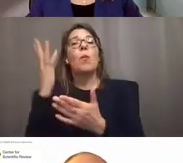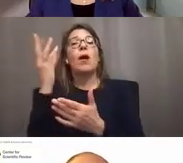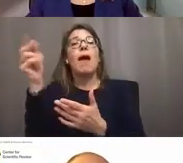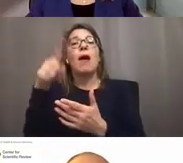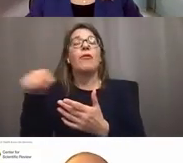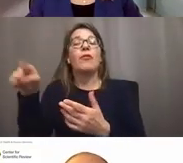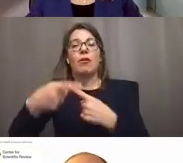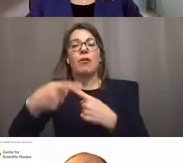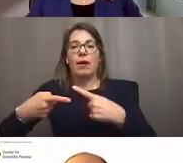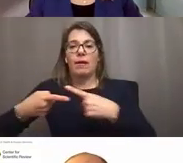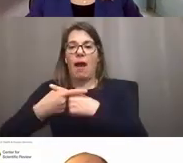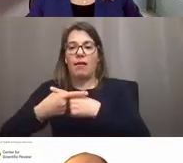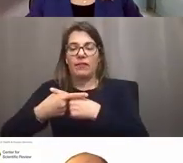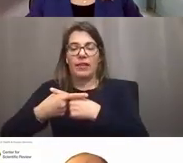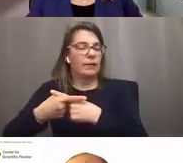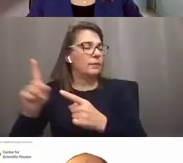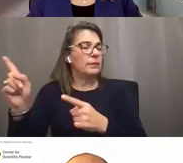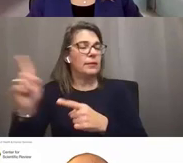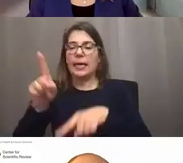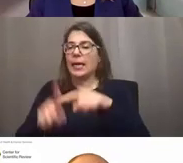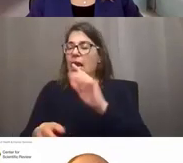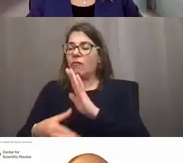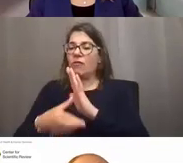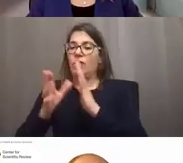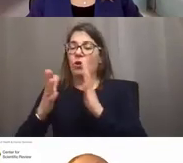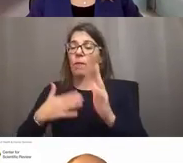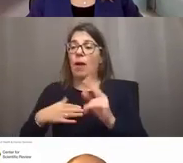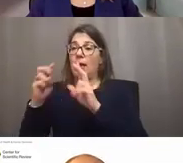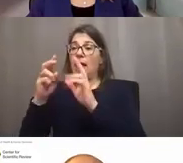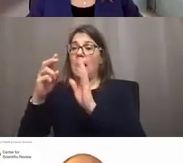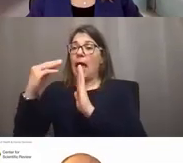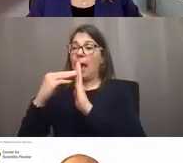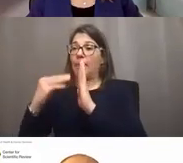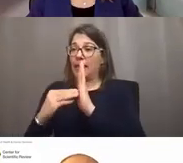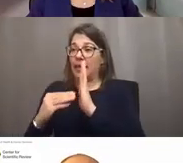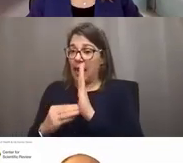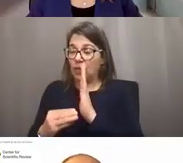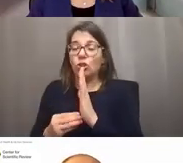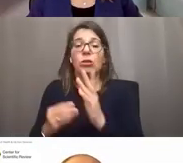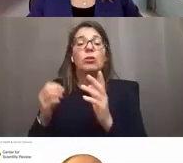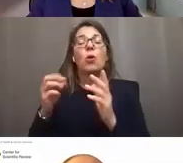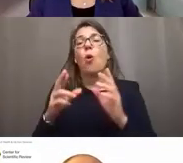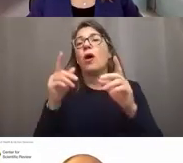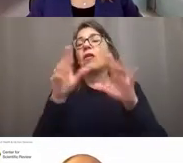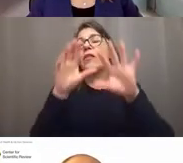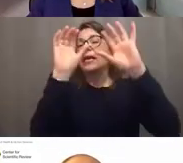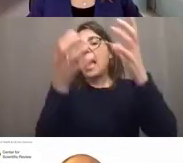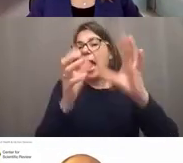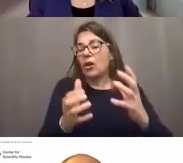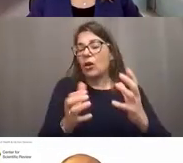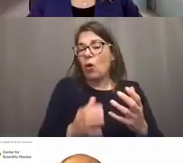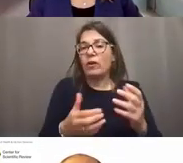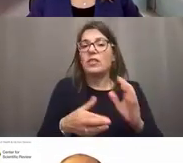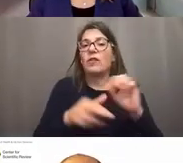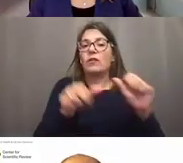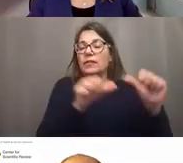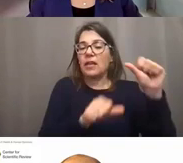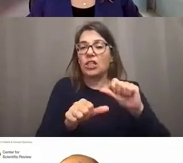that shouldn't be reviewing your application, or you can even just give us the general categories of science that need to be covered for the review of your research.